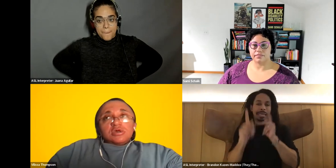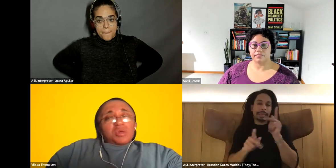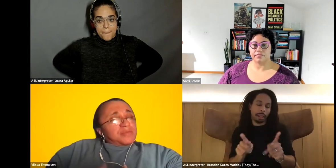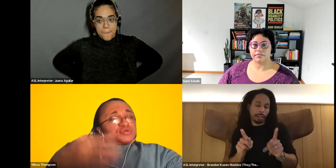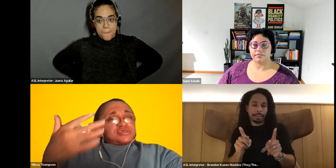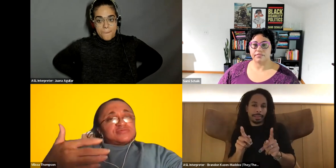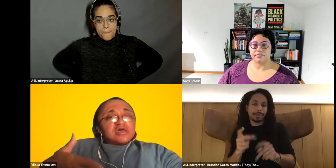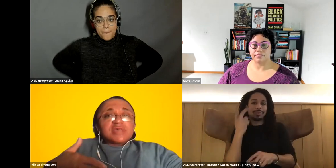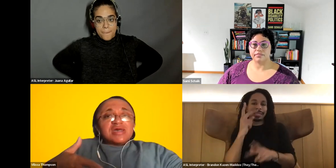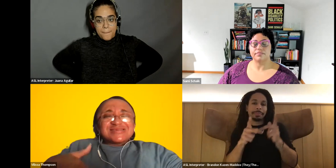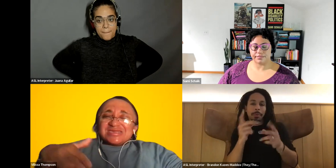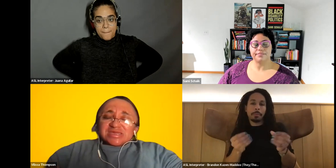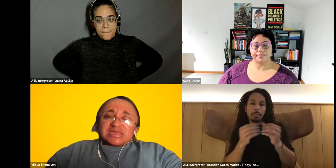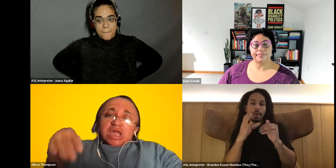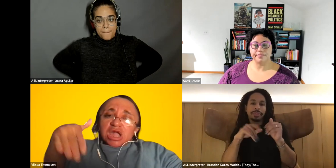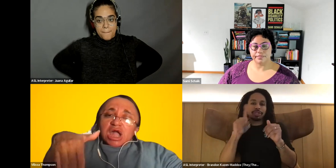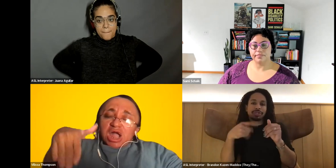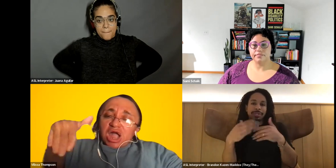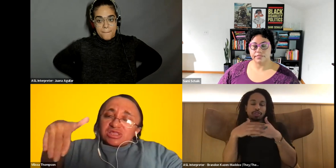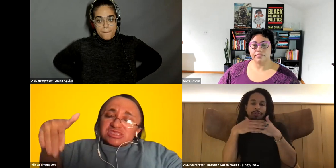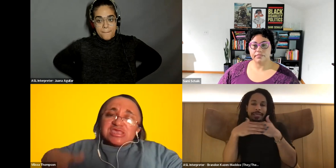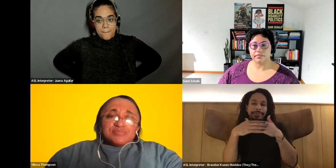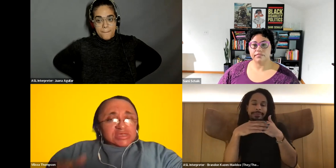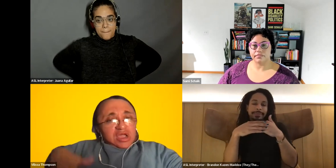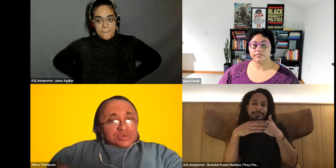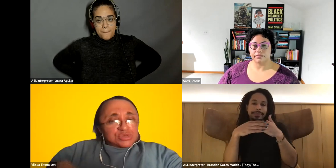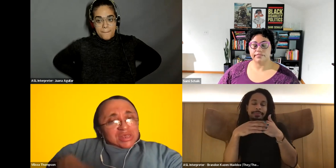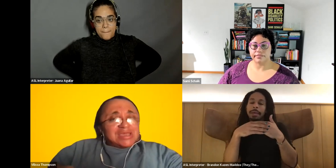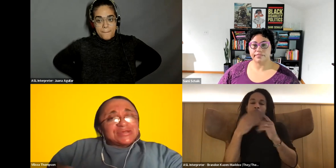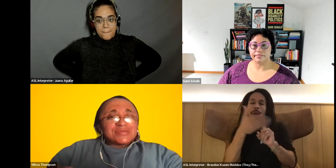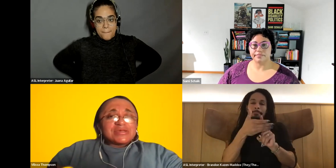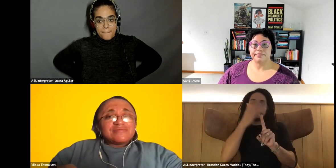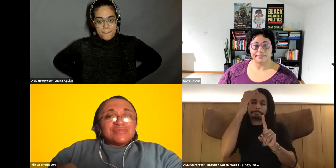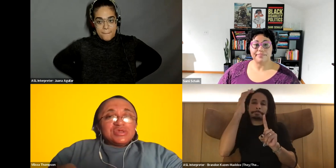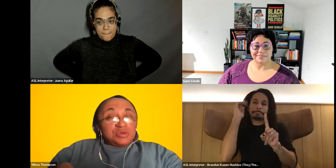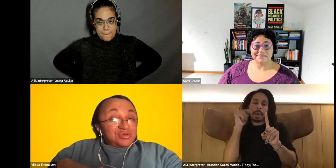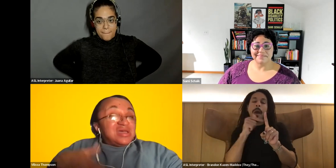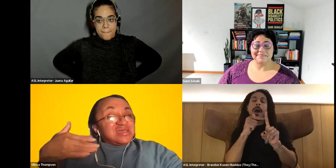Vilissa Thompson: what they present themselves as getting Vilissa Thompson: deeply under the layer. There, you know.